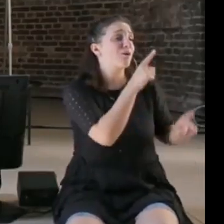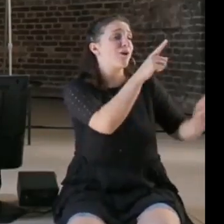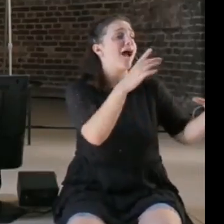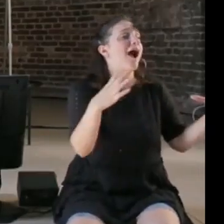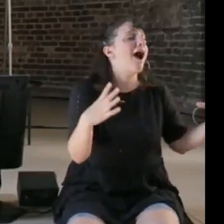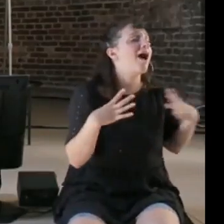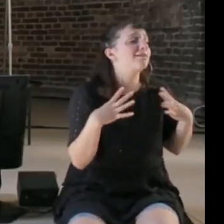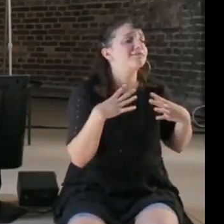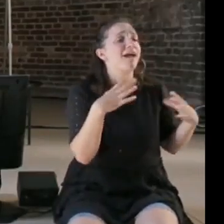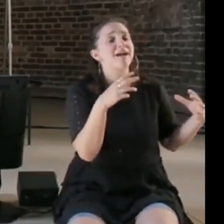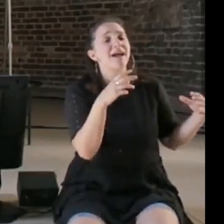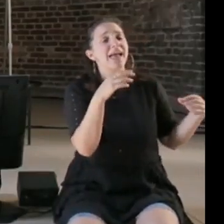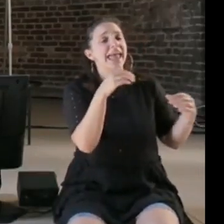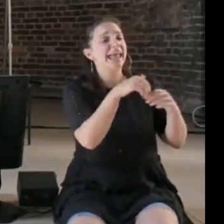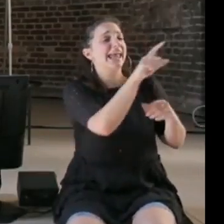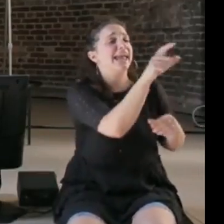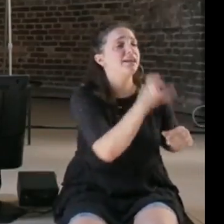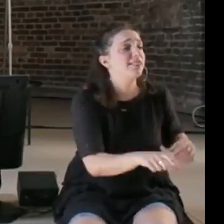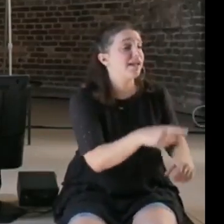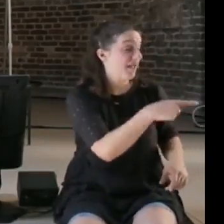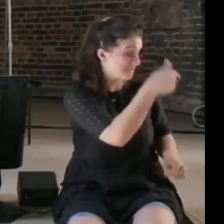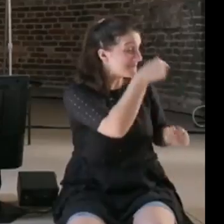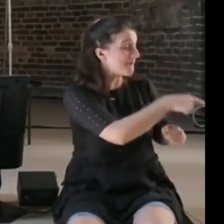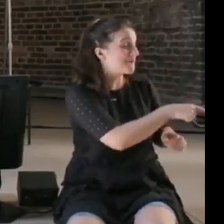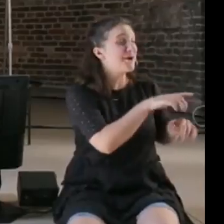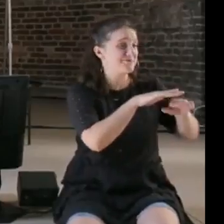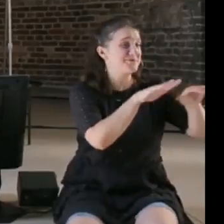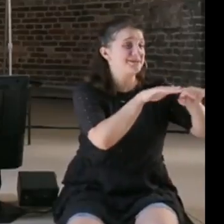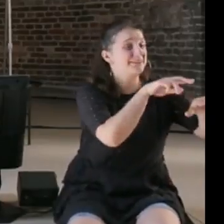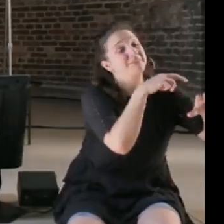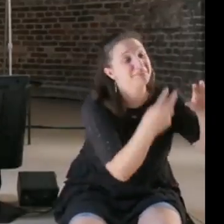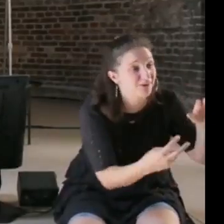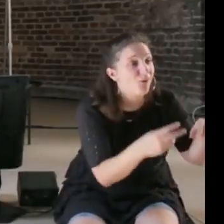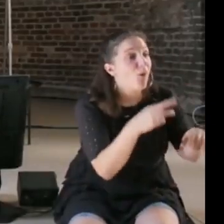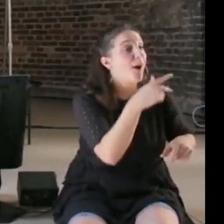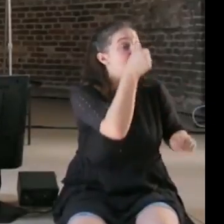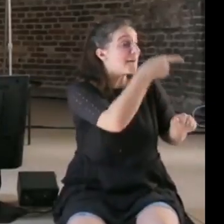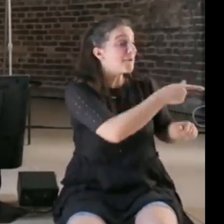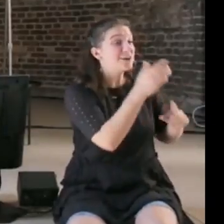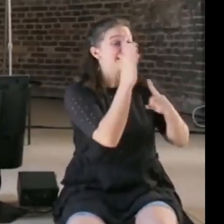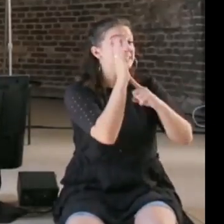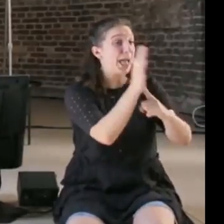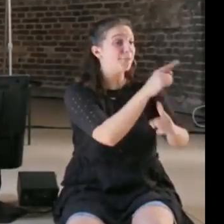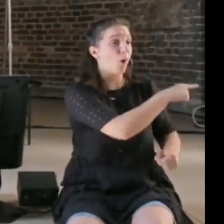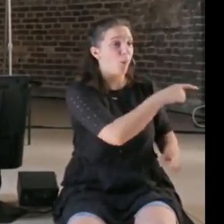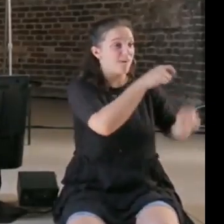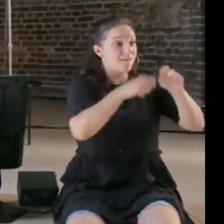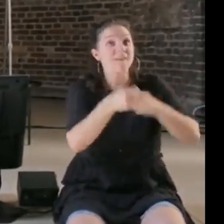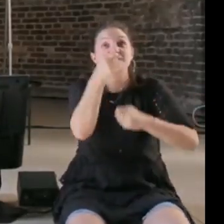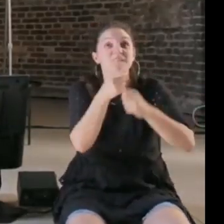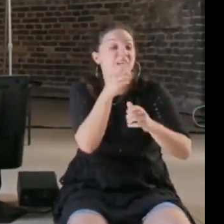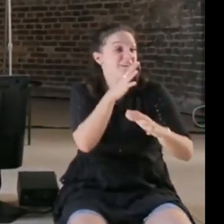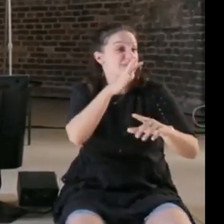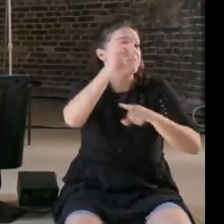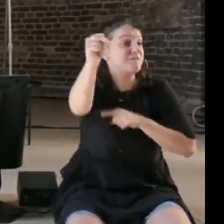and you fell into the water, or you stole the sailboat, or you met this wonderful person